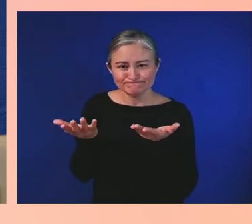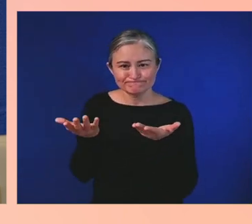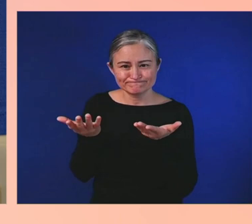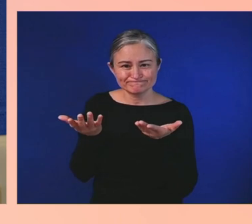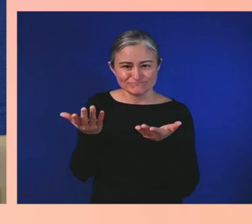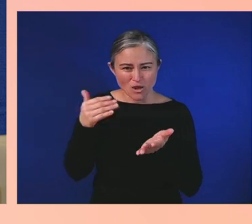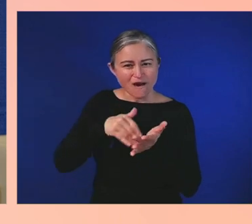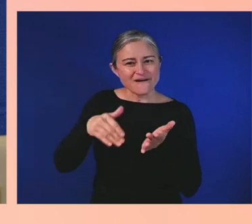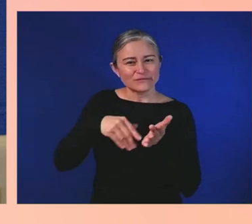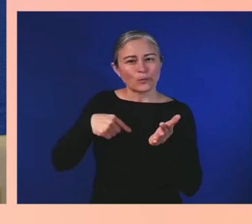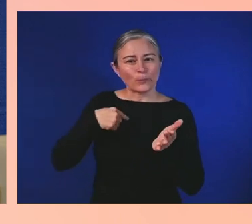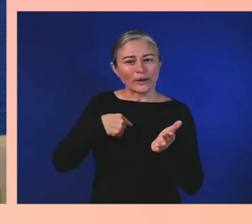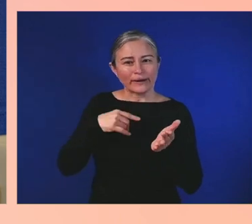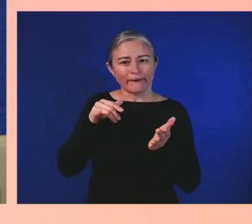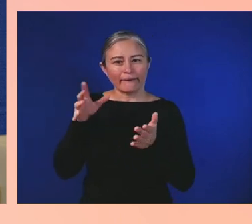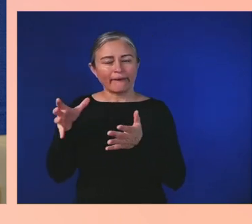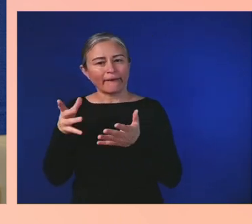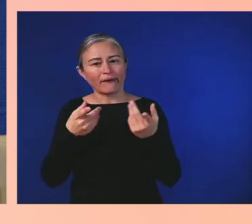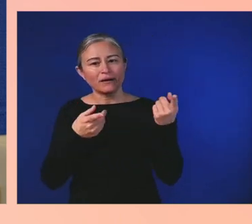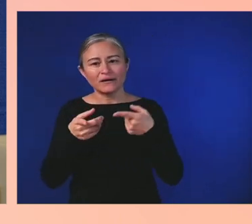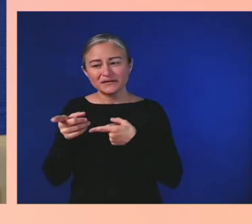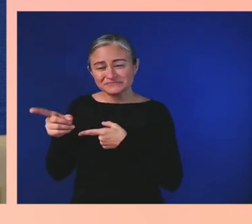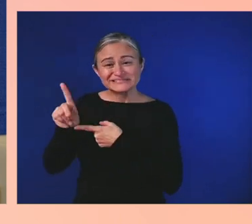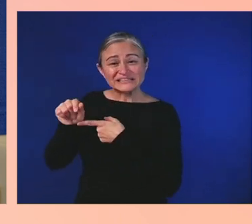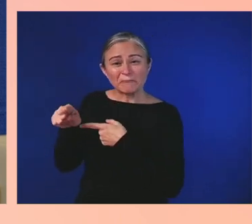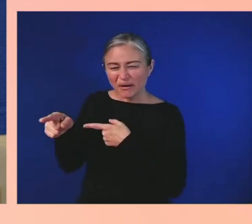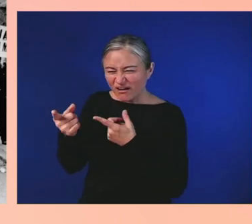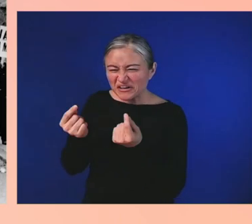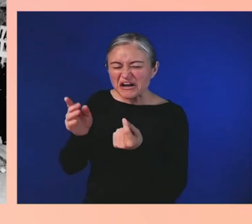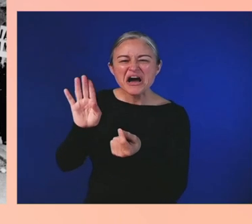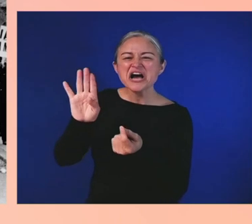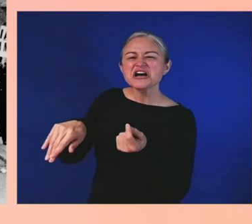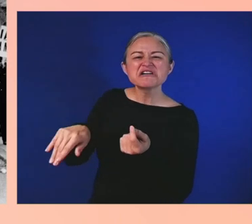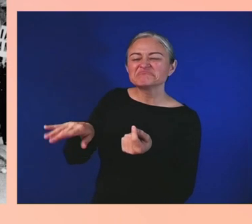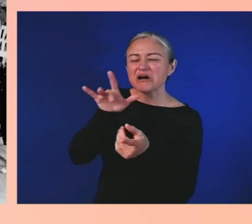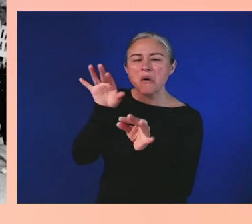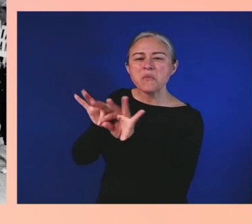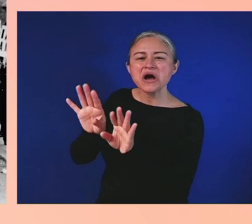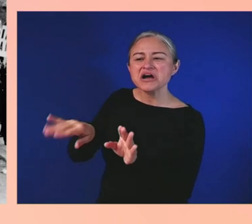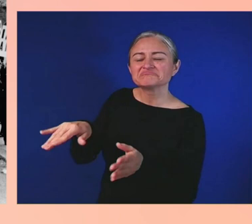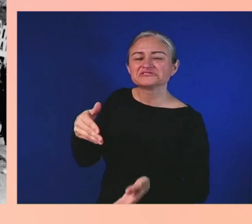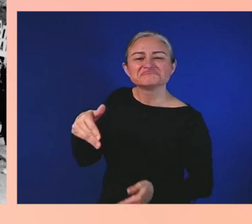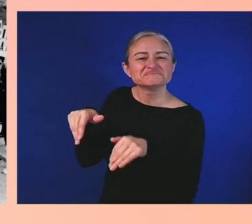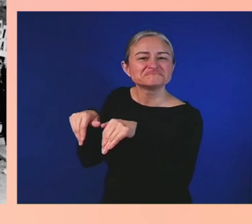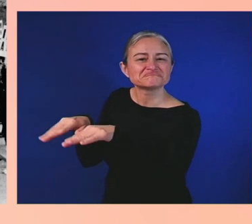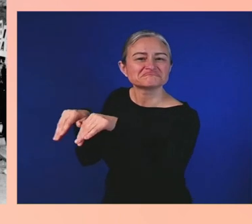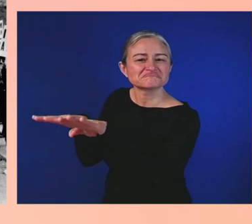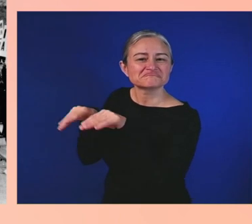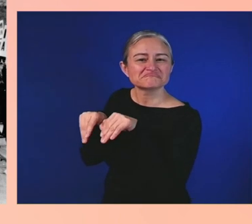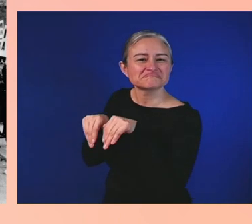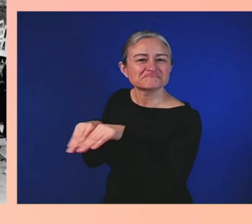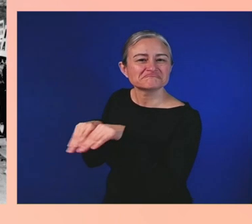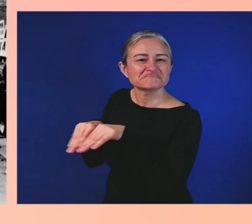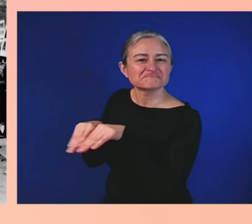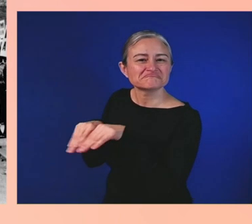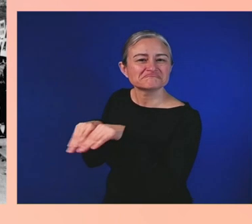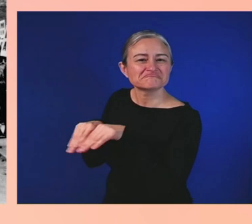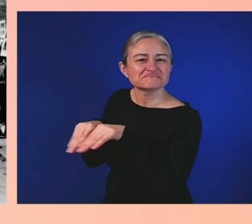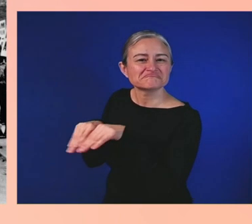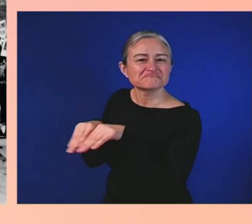that we don't count, or that we are a threat. But when you have the evidence of this existence,